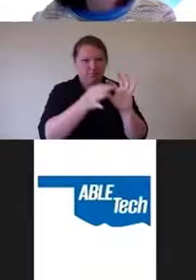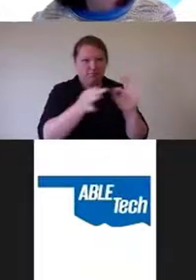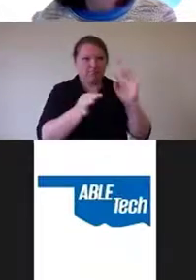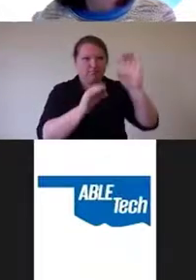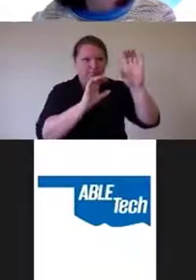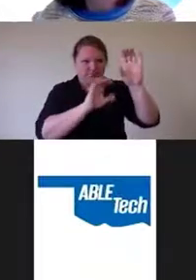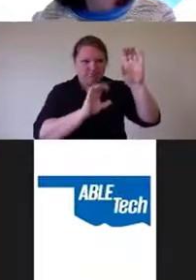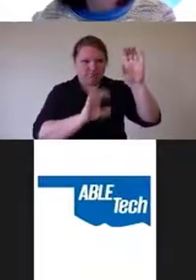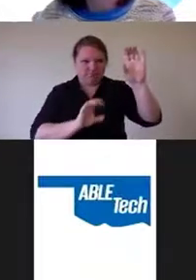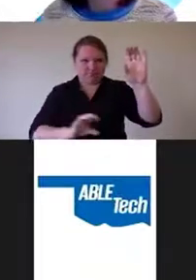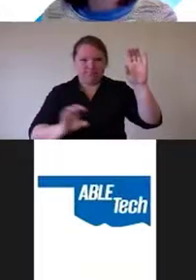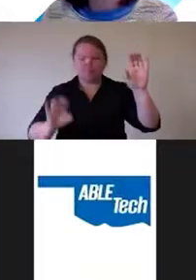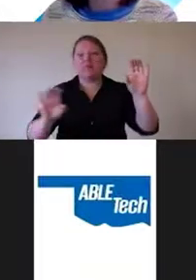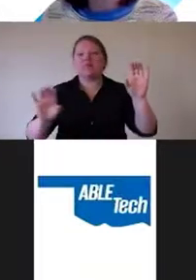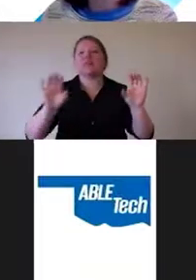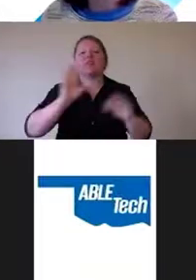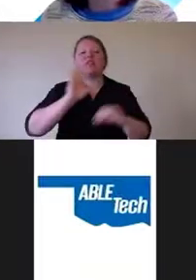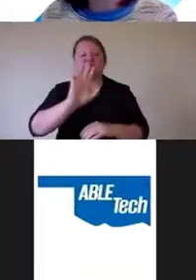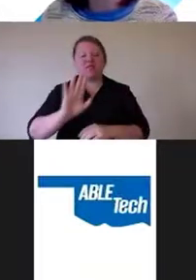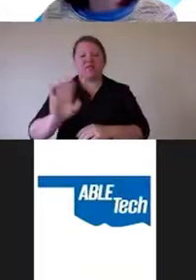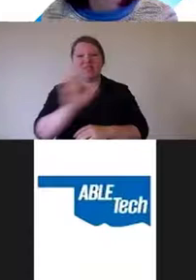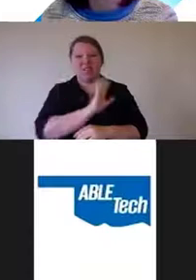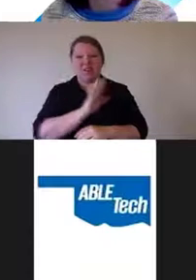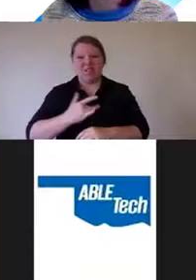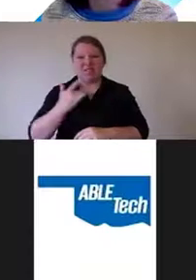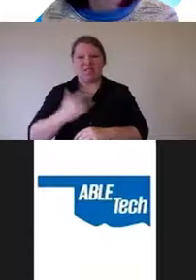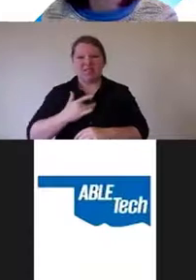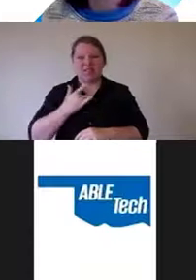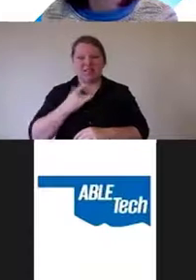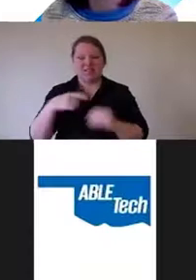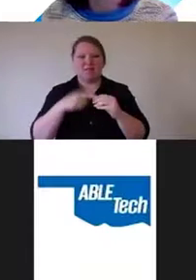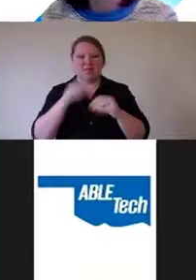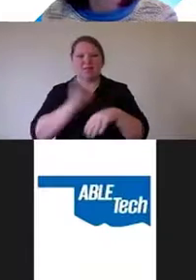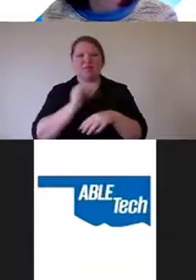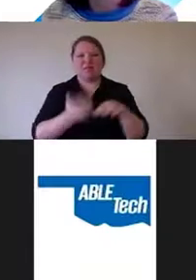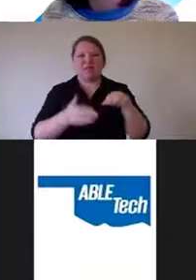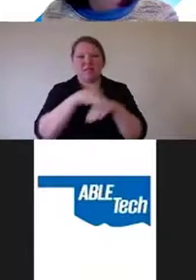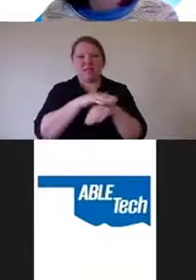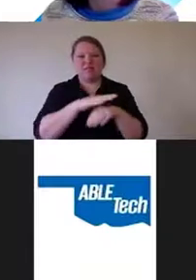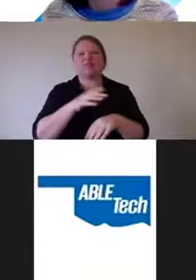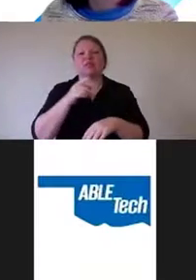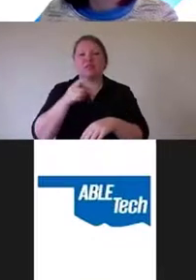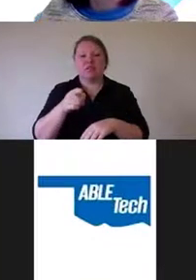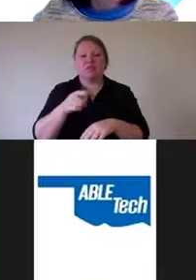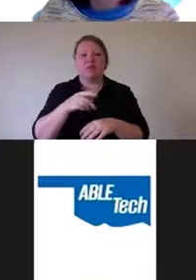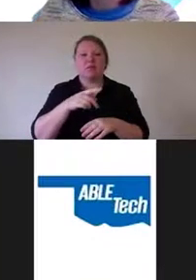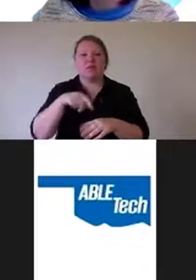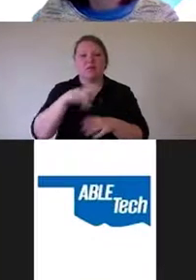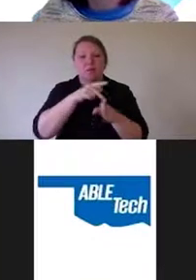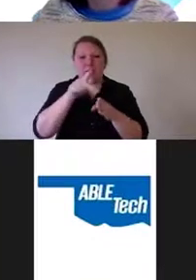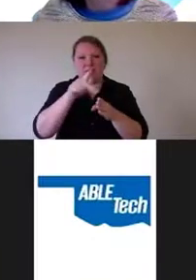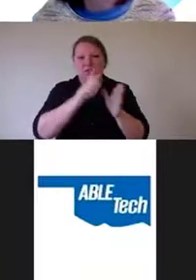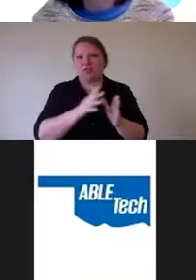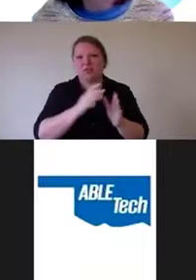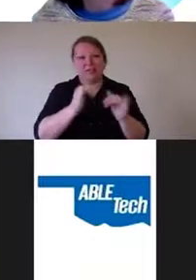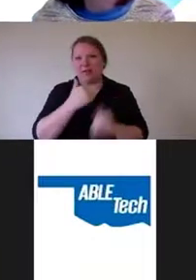And there are a list of accessibility professionals I am one of them, stating that we will never use an overlay